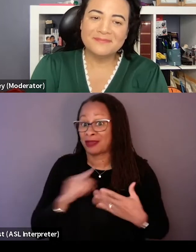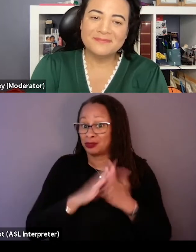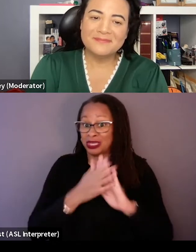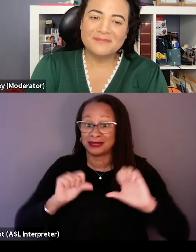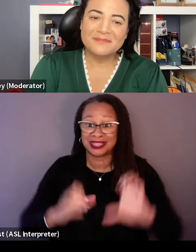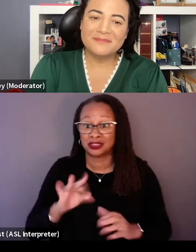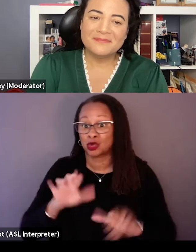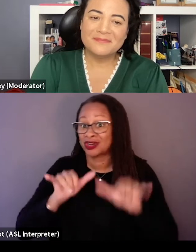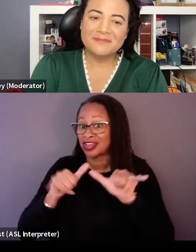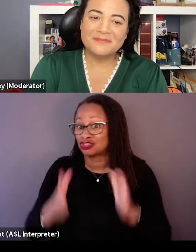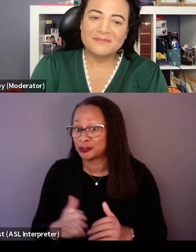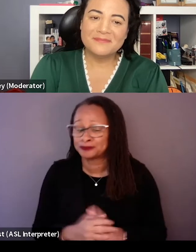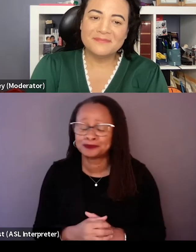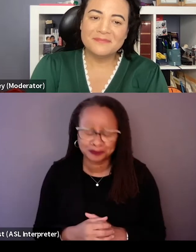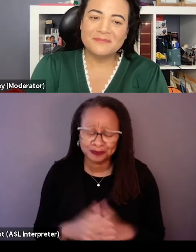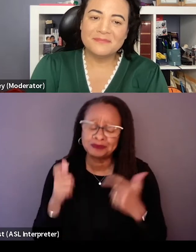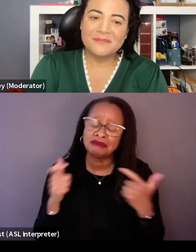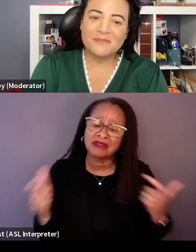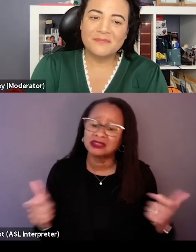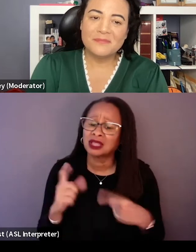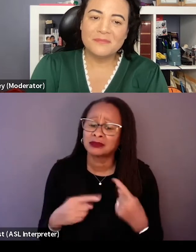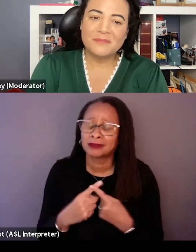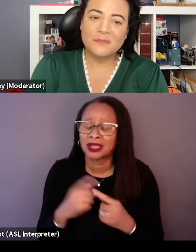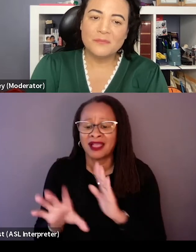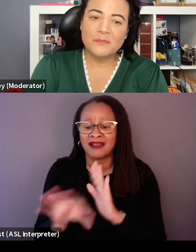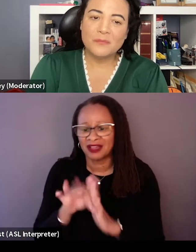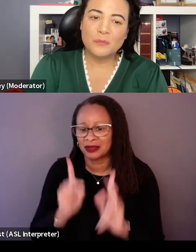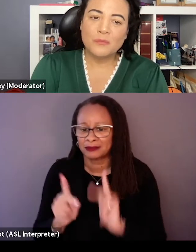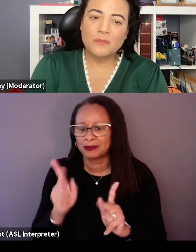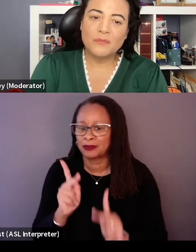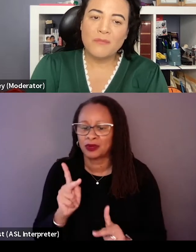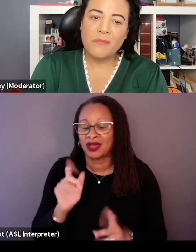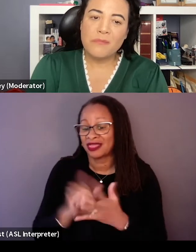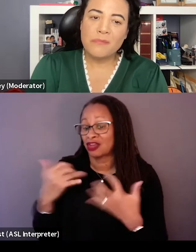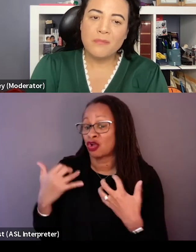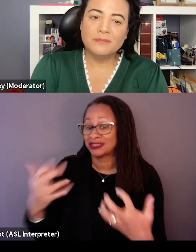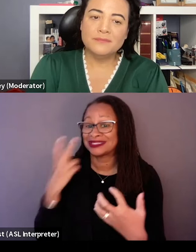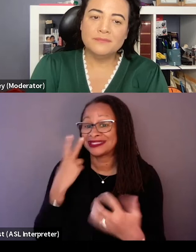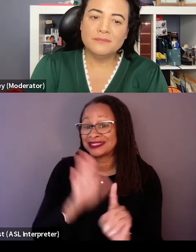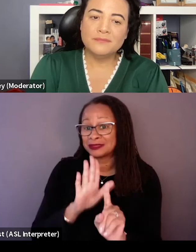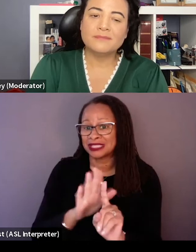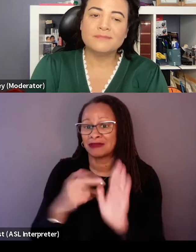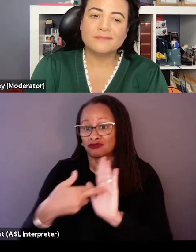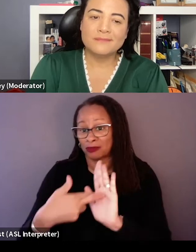And it was a lot about finding people that audiences would see themselves represented on screen.